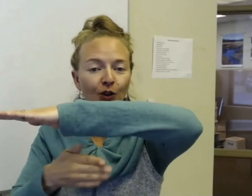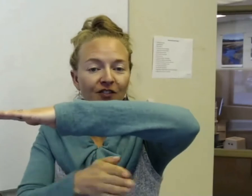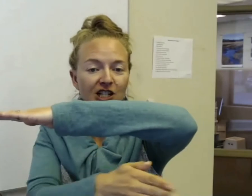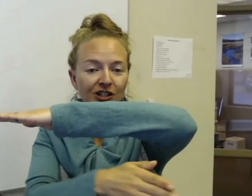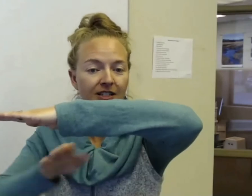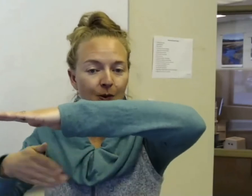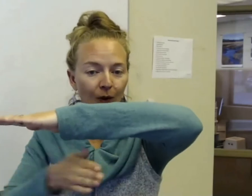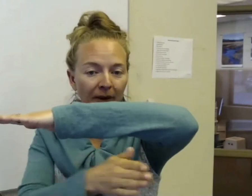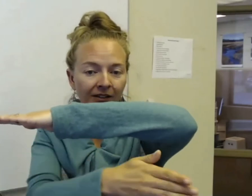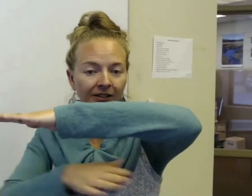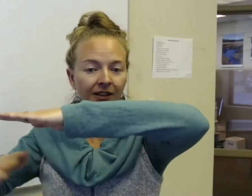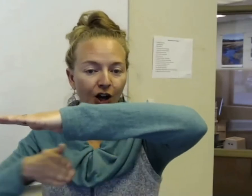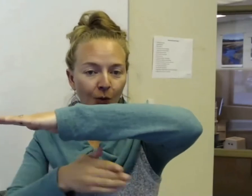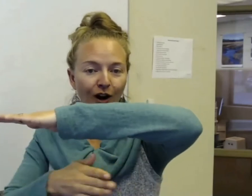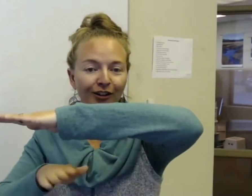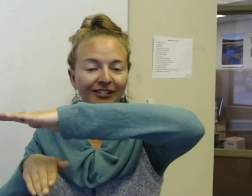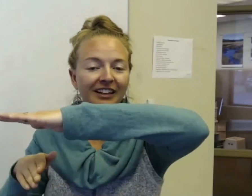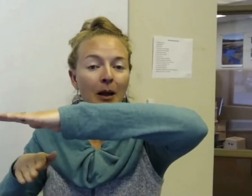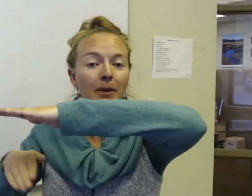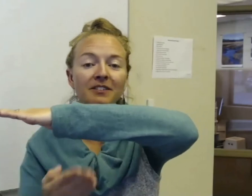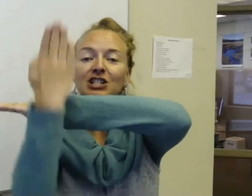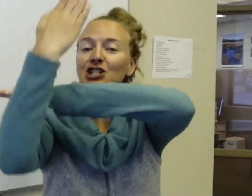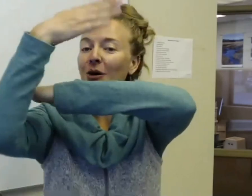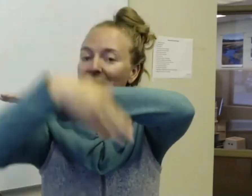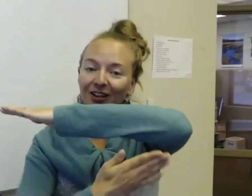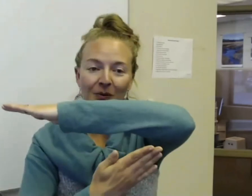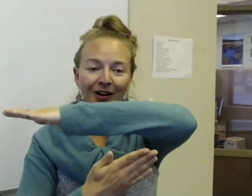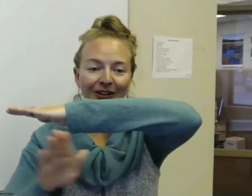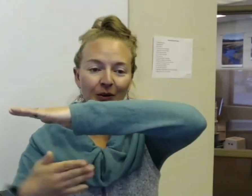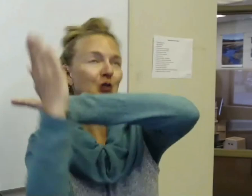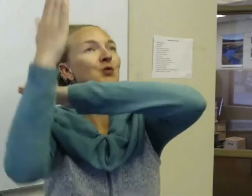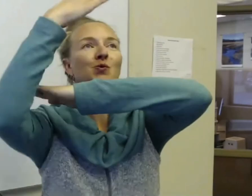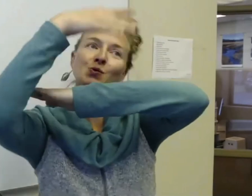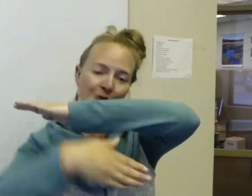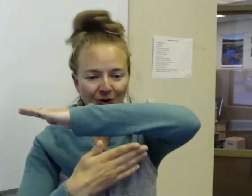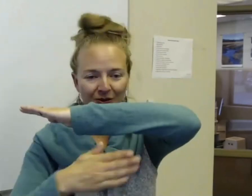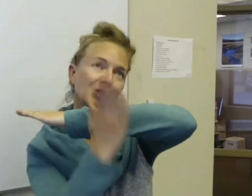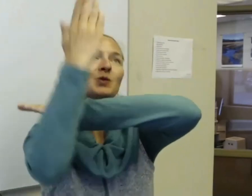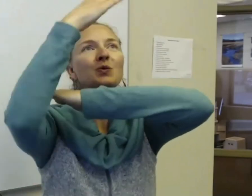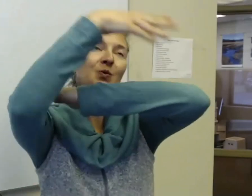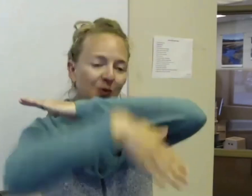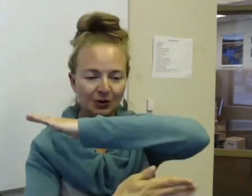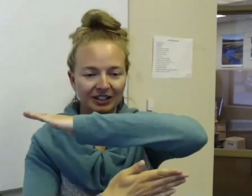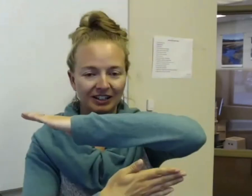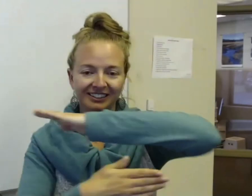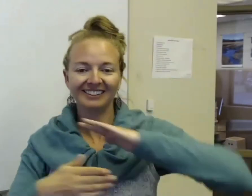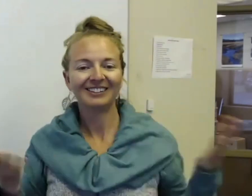the fish swimming underwater. Maybe the fish is jumping out of the water.